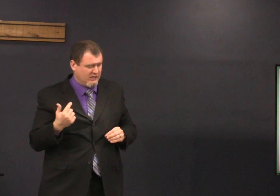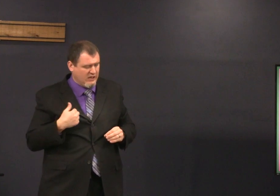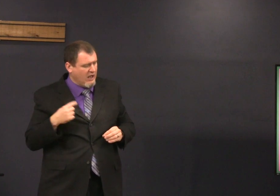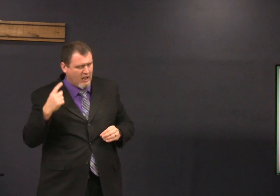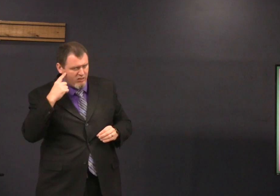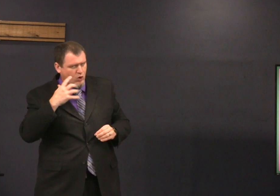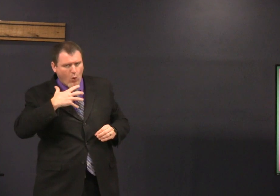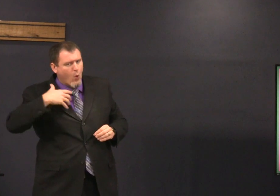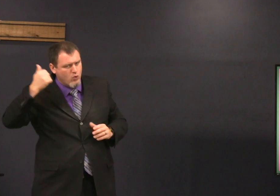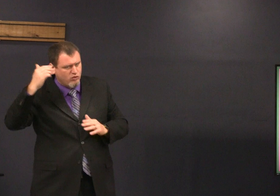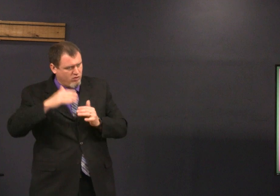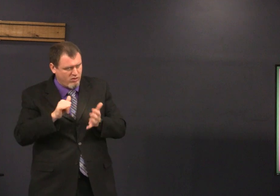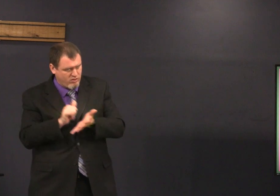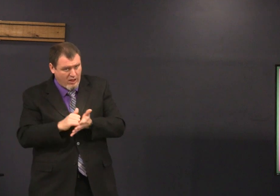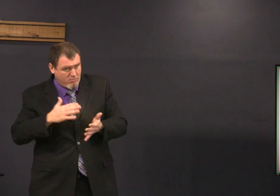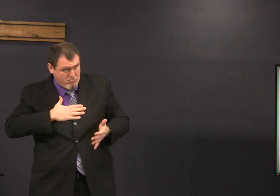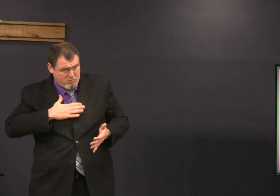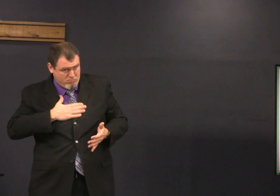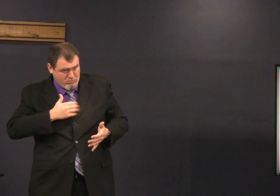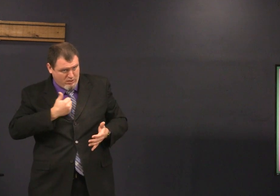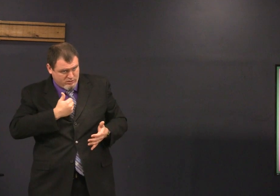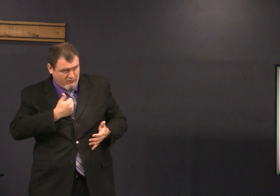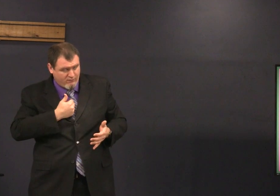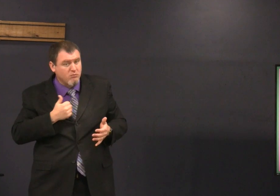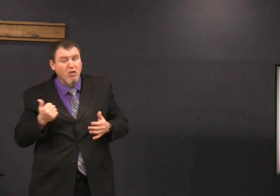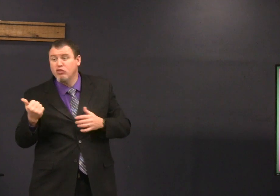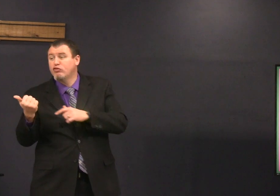the lowest possible number via 13 probably older than that